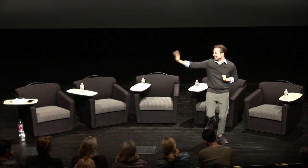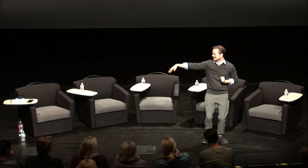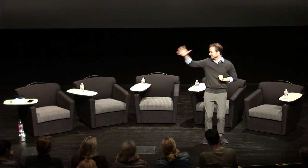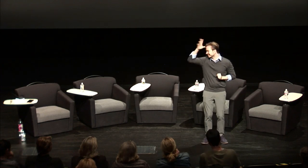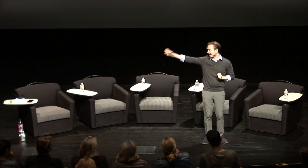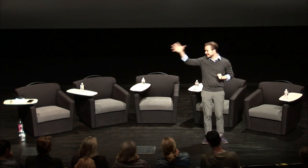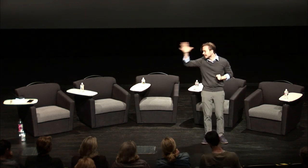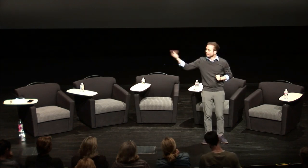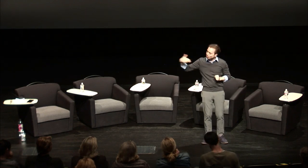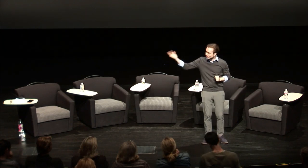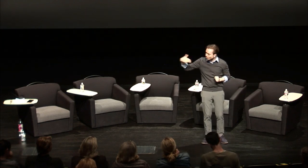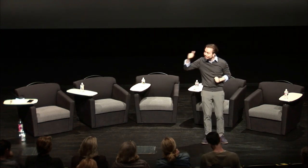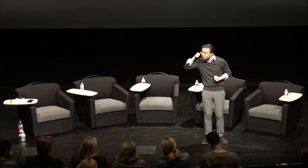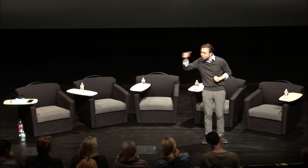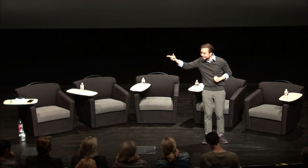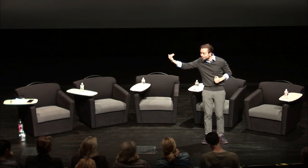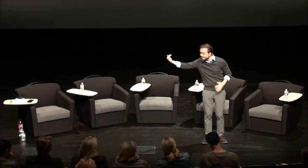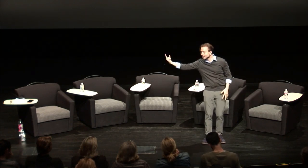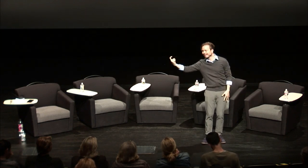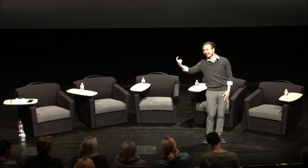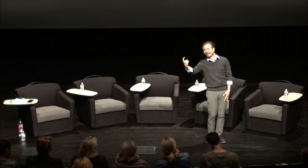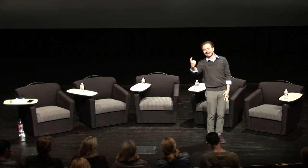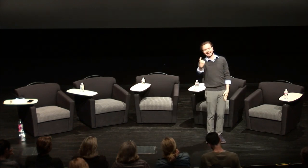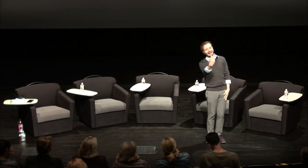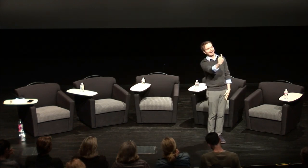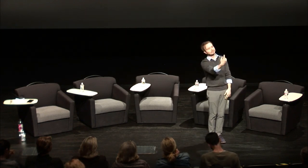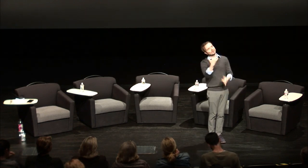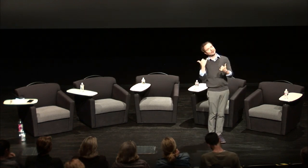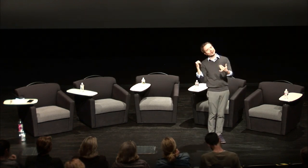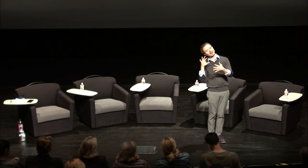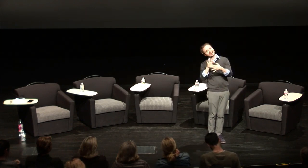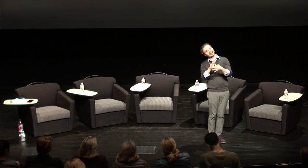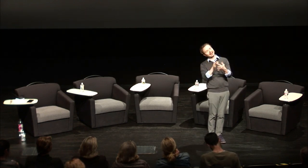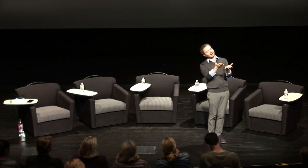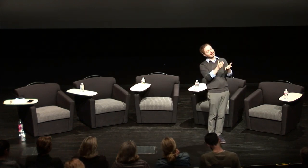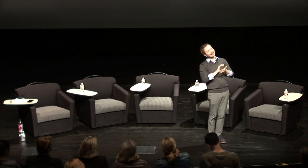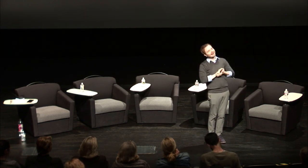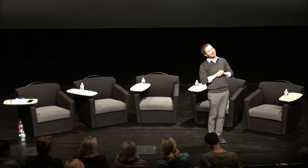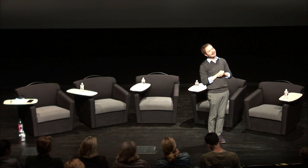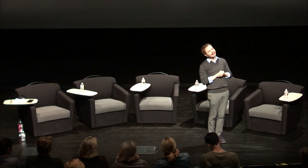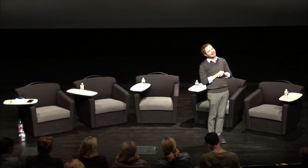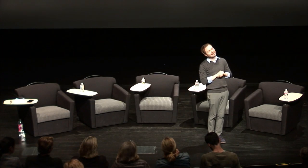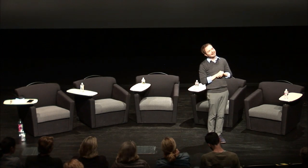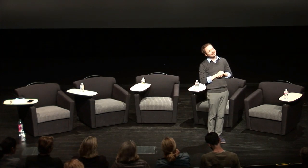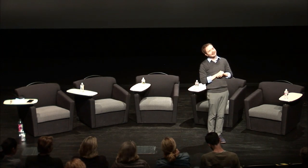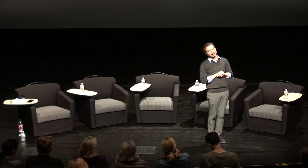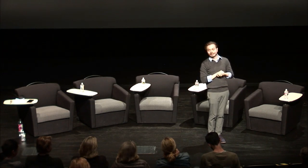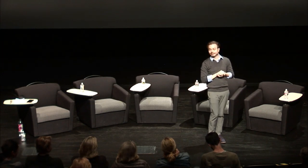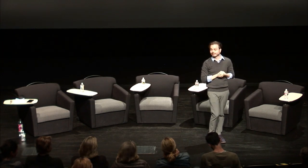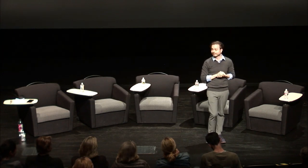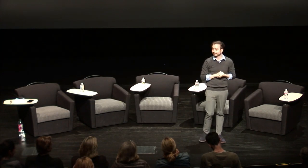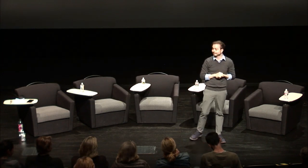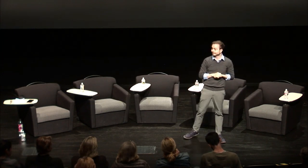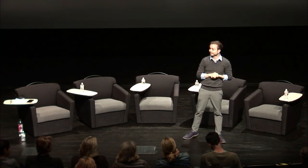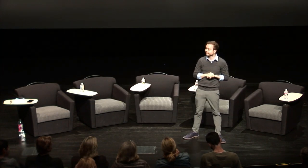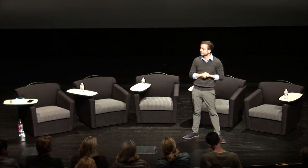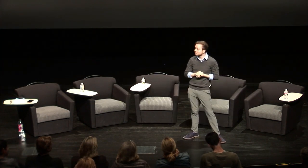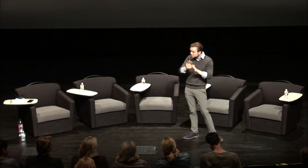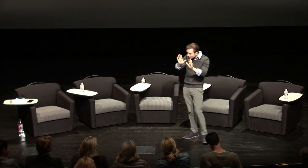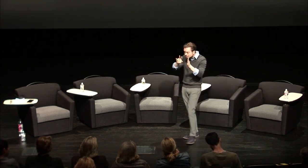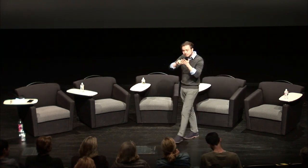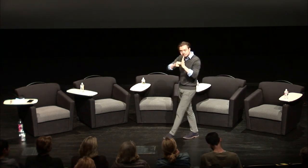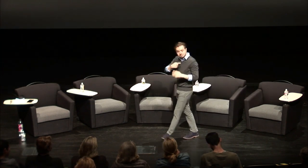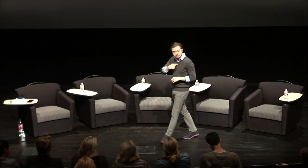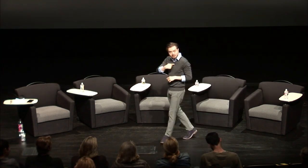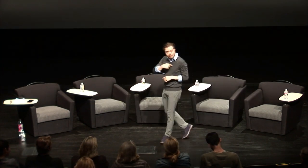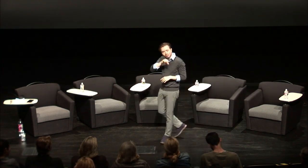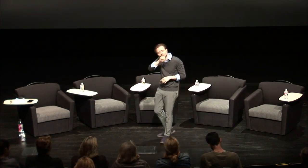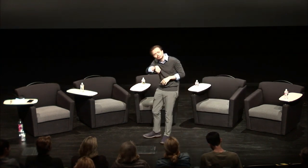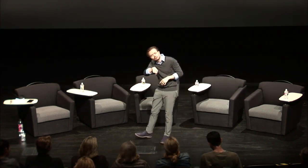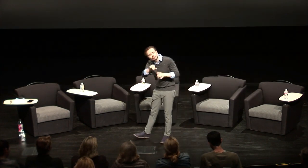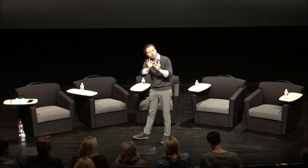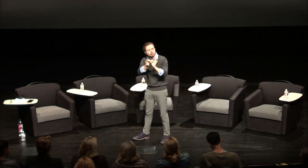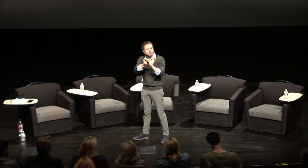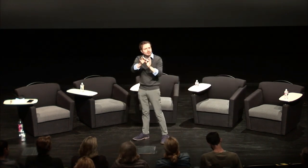dad dad phones for you yeah yeah three point you are now connected do you think